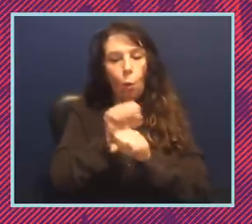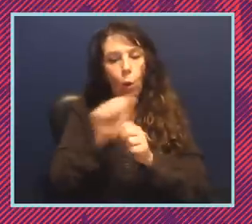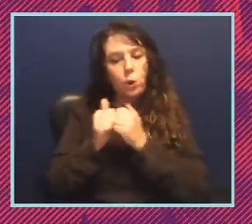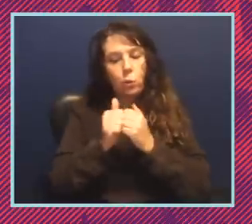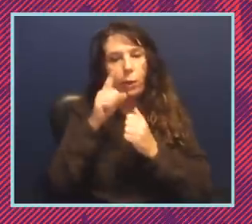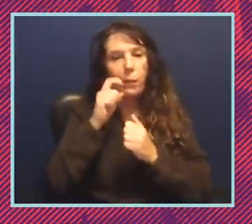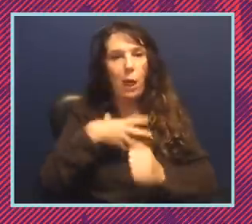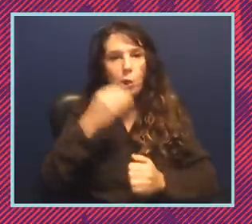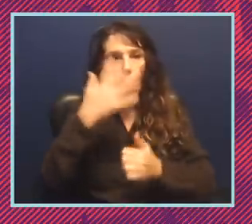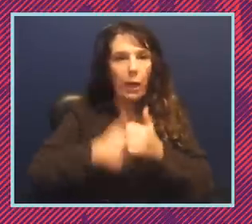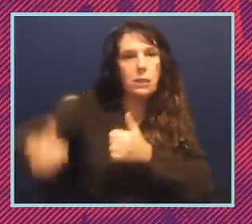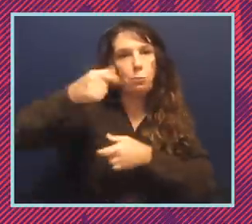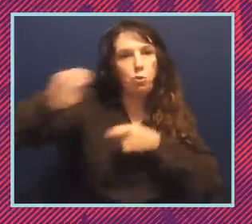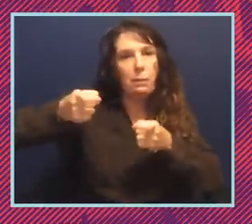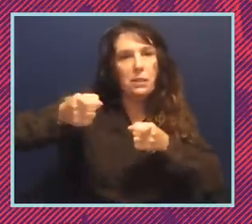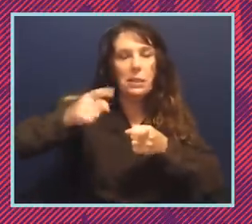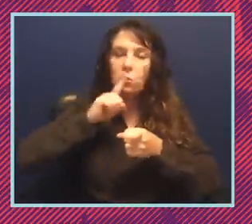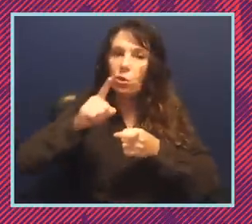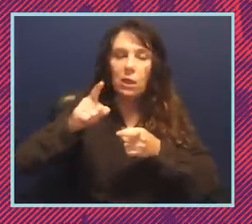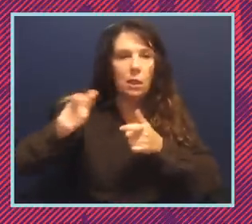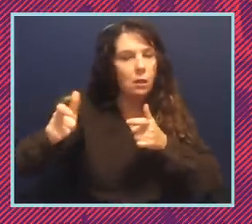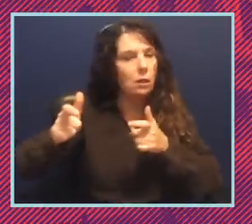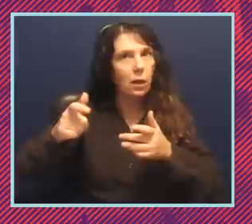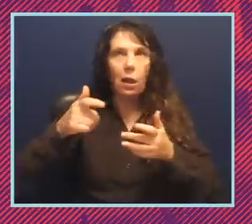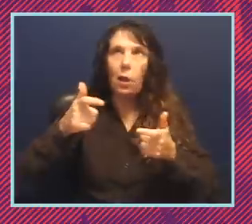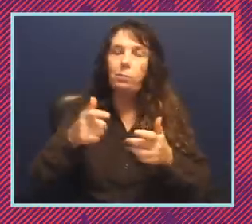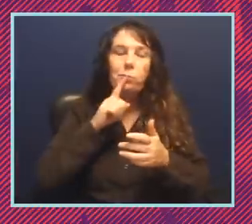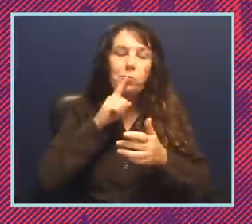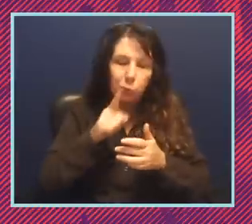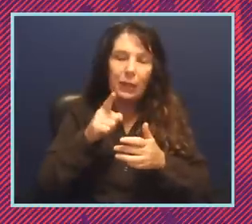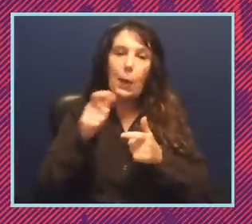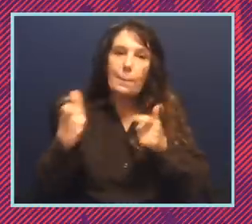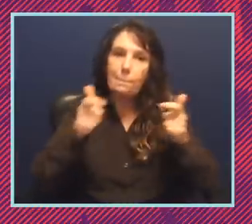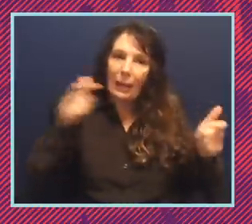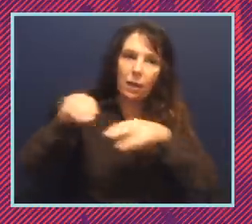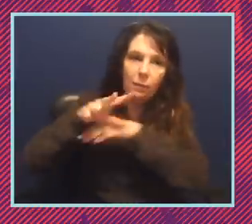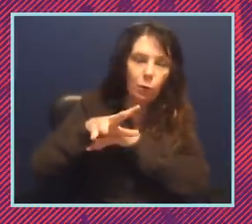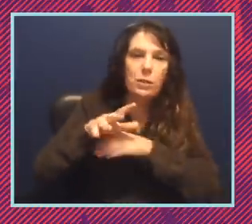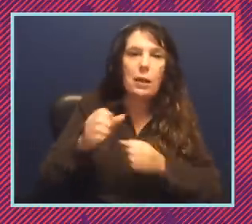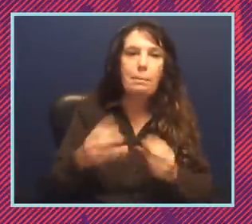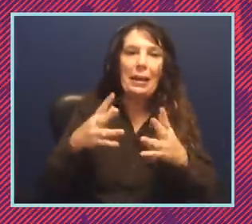is so much a theme and a organizing principle of many of these anti-democratic measures that we see